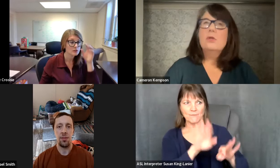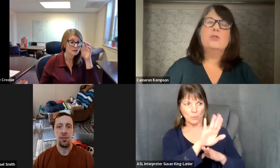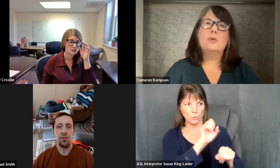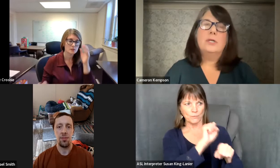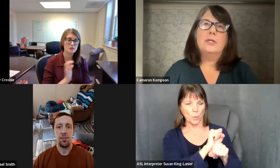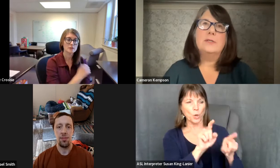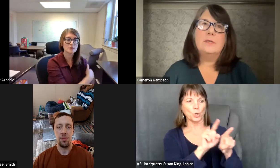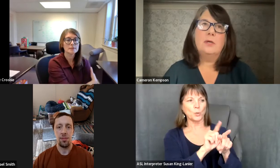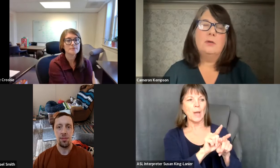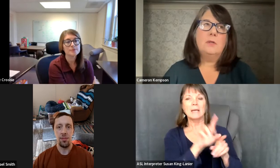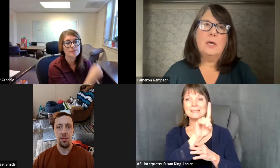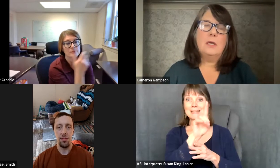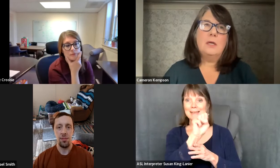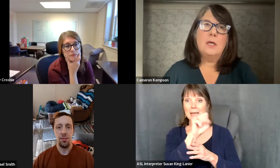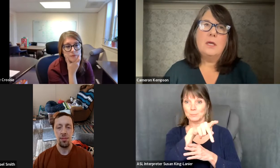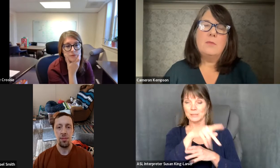Cameron Kempson: sure. So I,